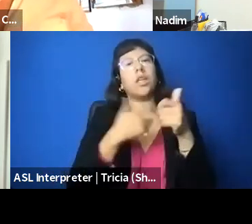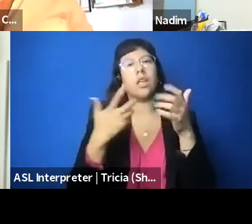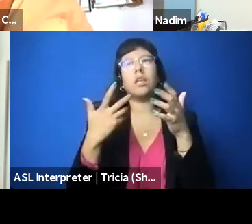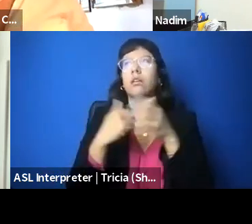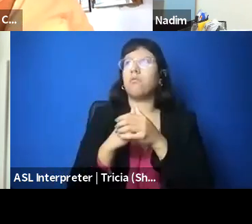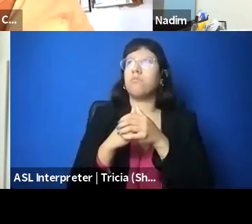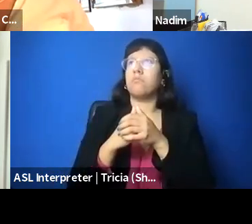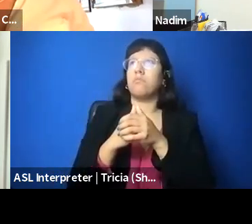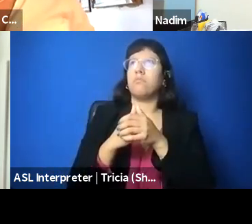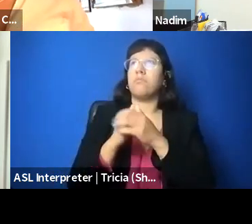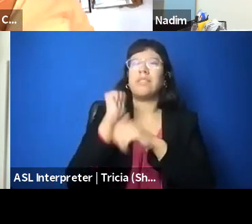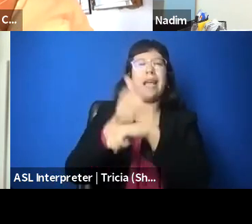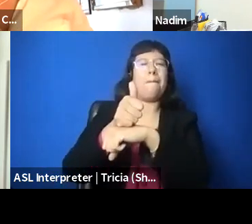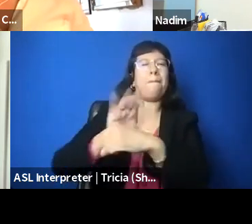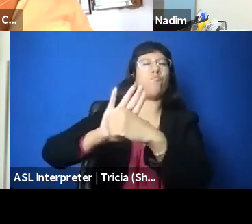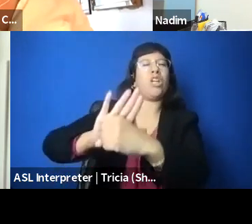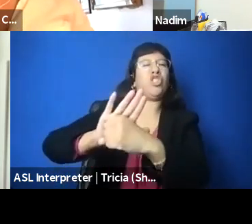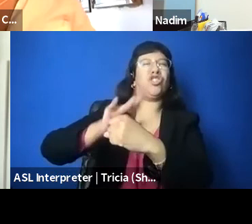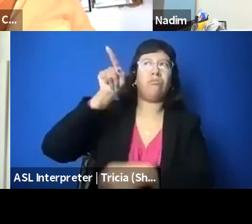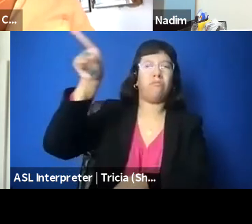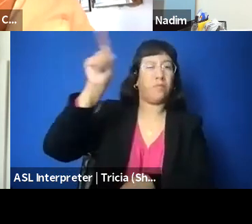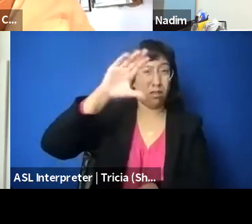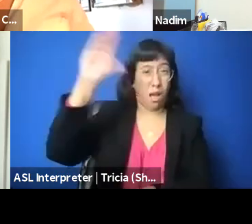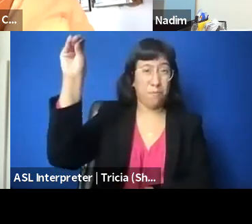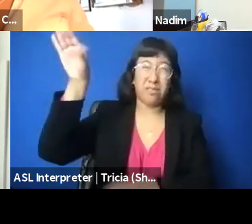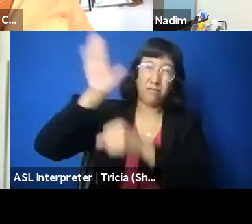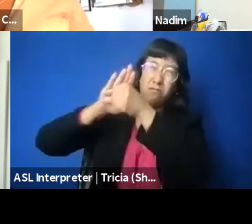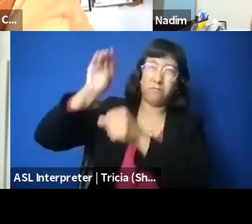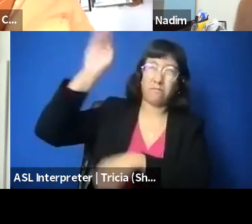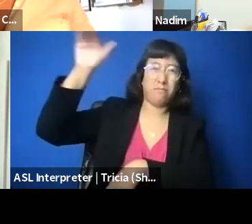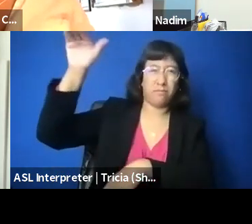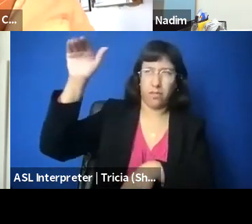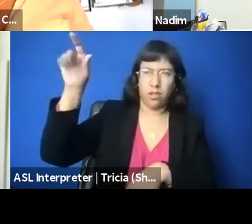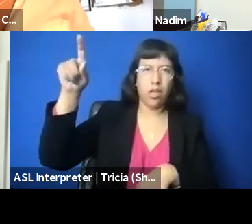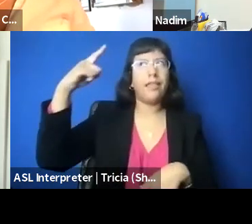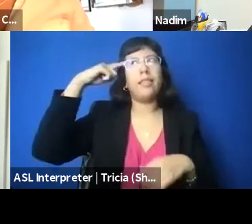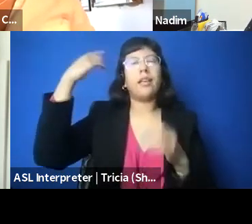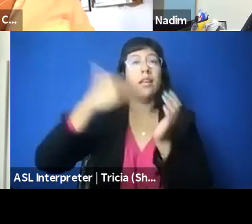also on the companies to think twice that the usual policies of silencing us